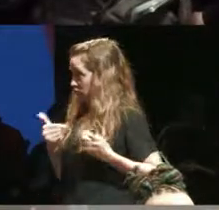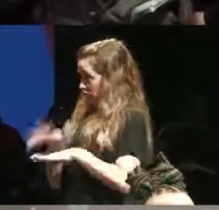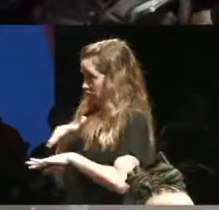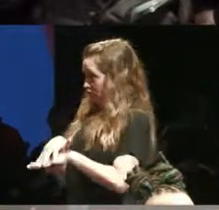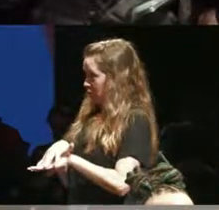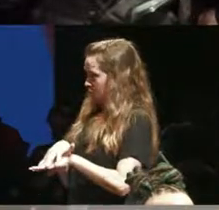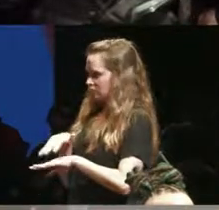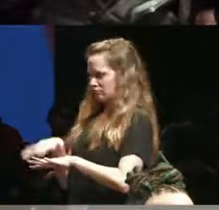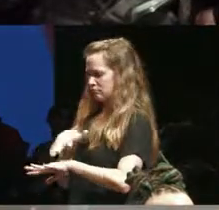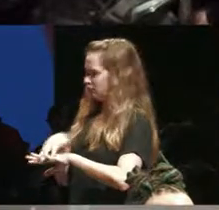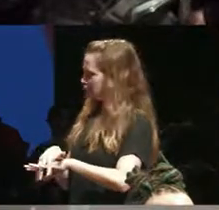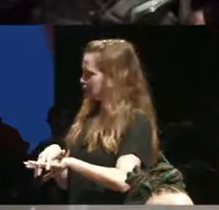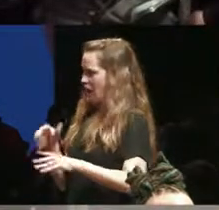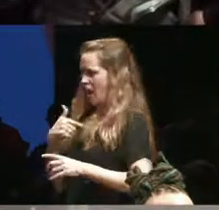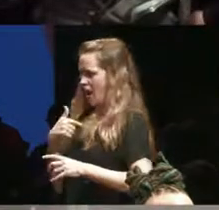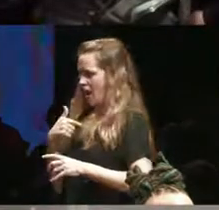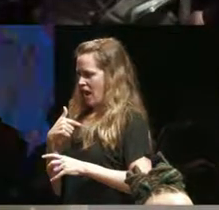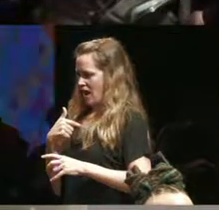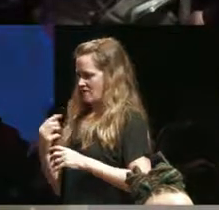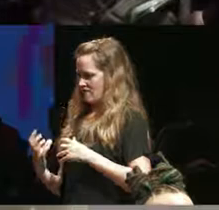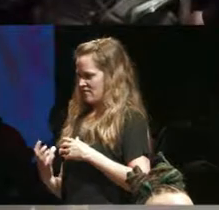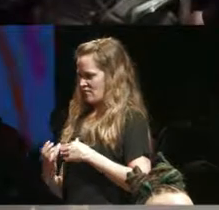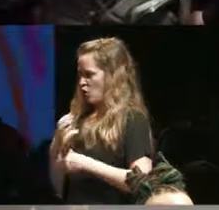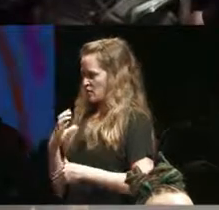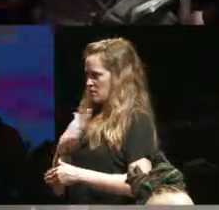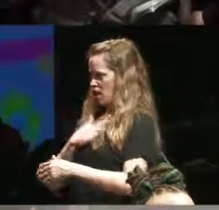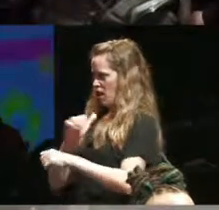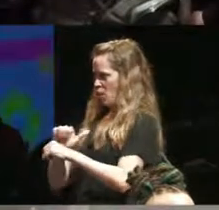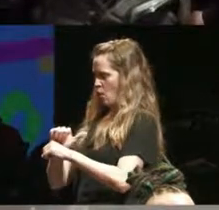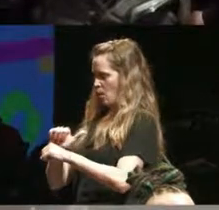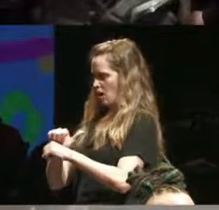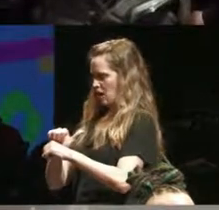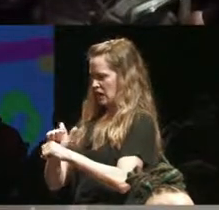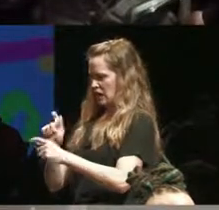being forced to abstract some of my work with and put it into the disability